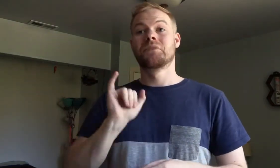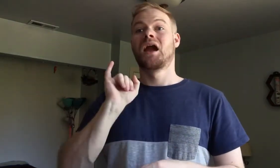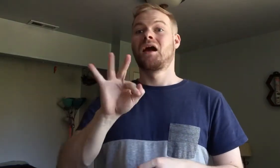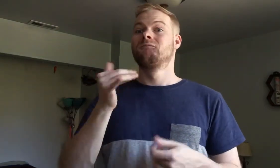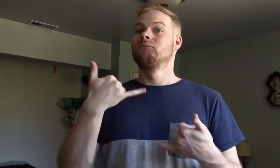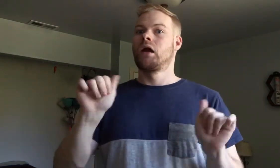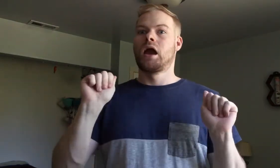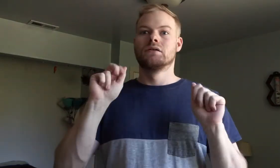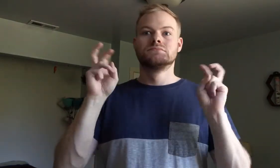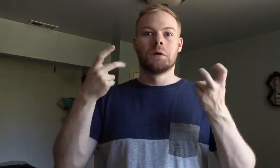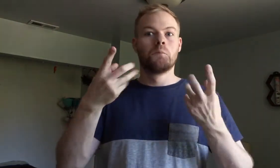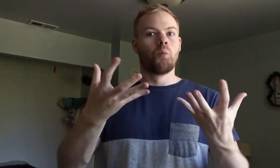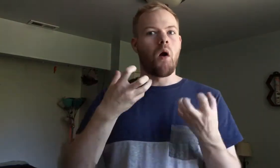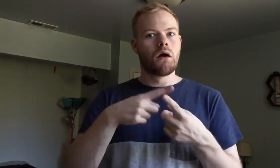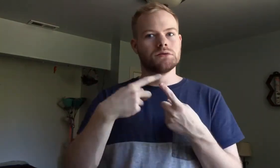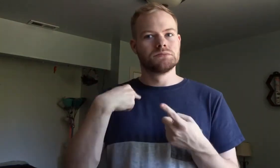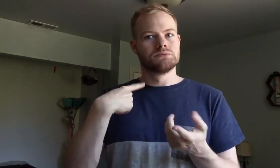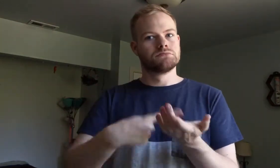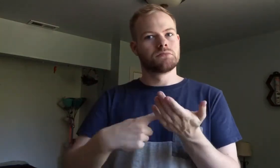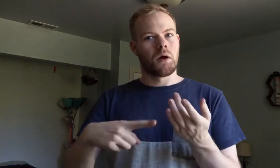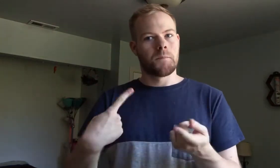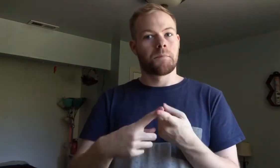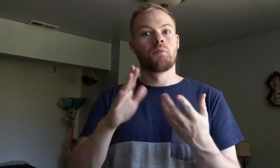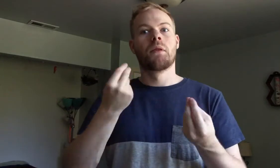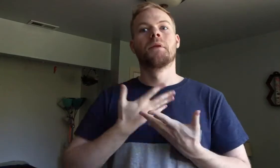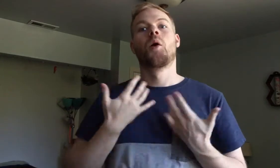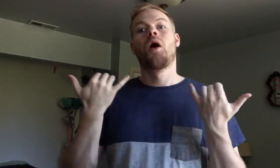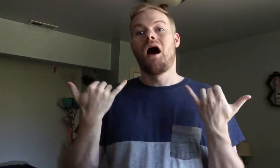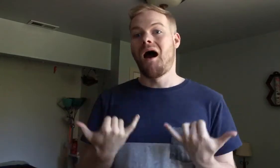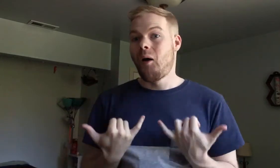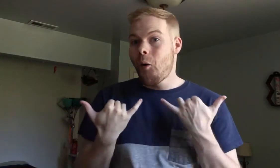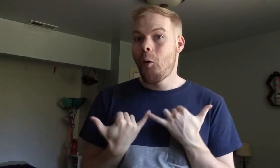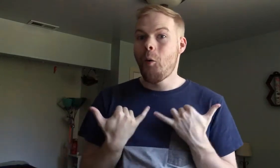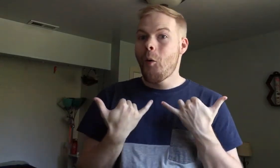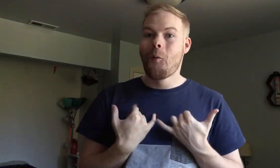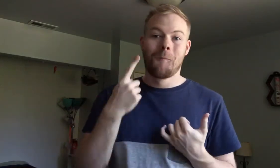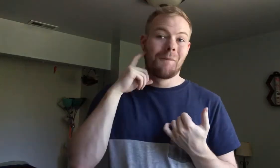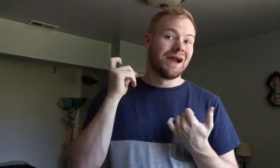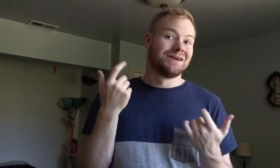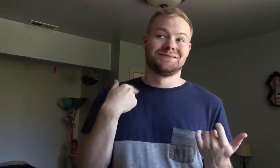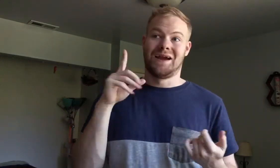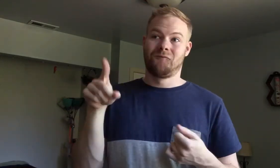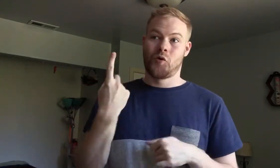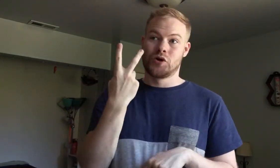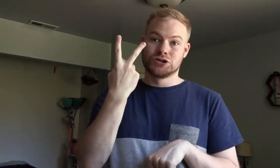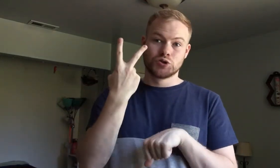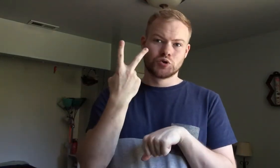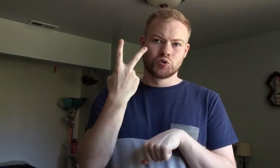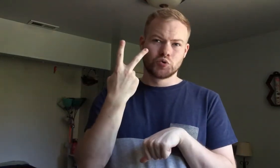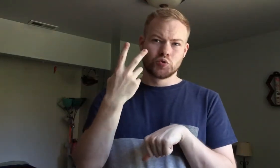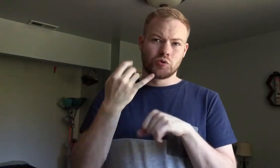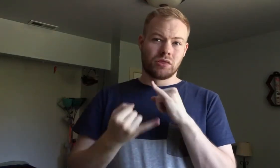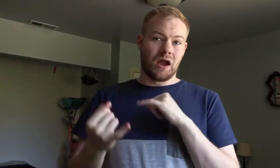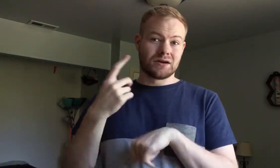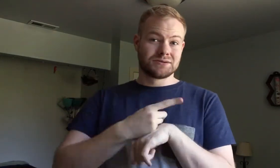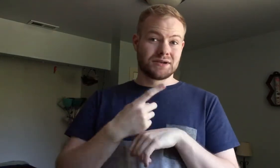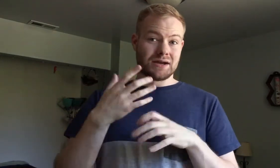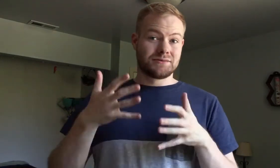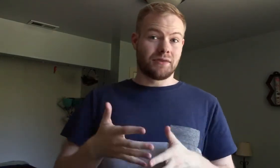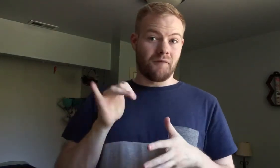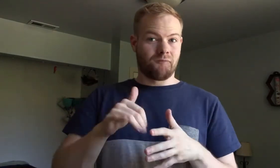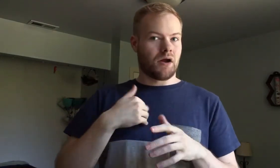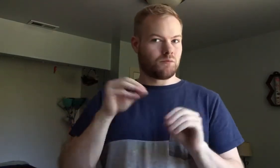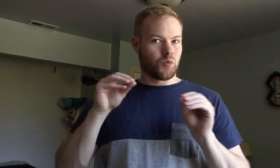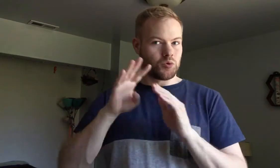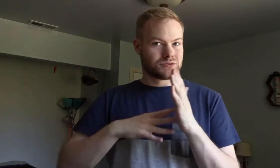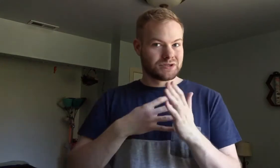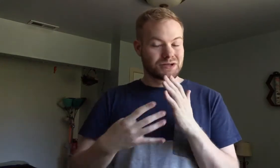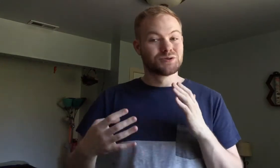If there's any topic you want me to talk about, let me know NOW because I have only two free days left.